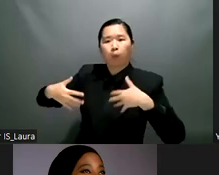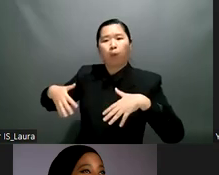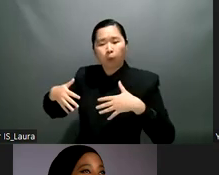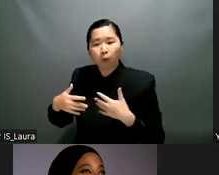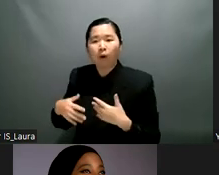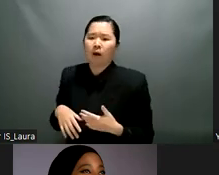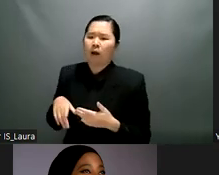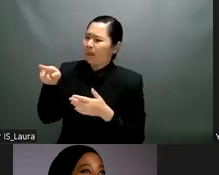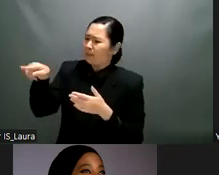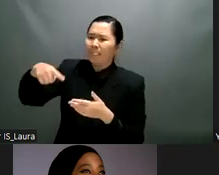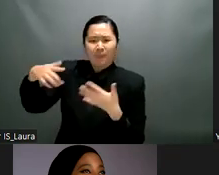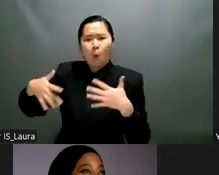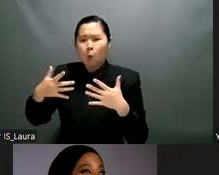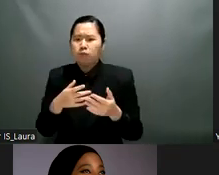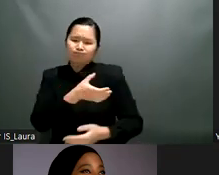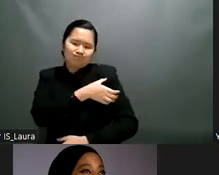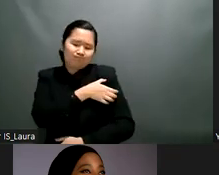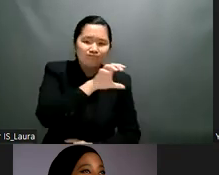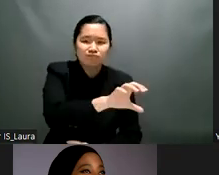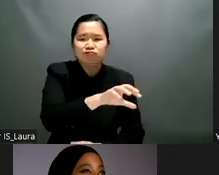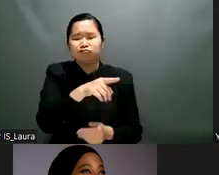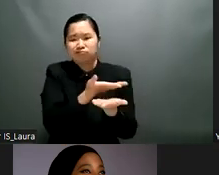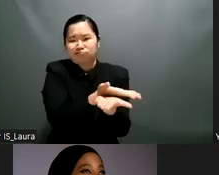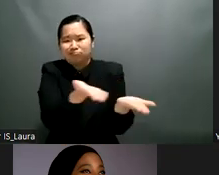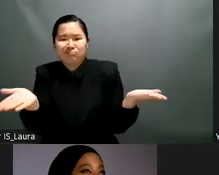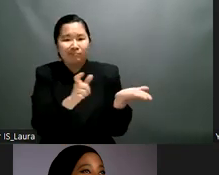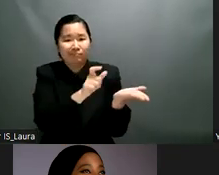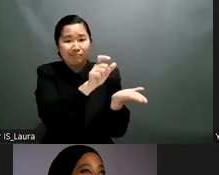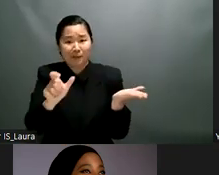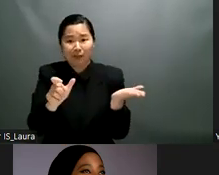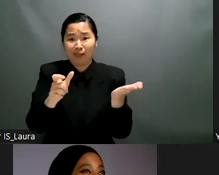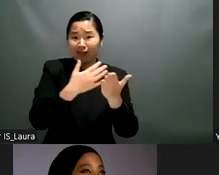that showed that 60 of the covered related debts were persons with disability themselves